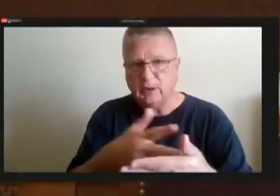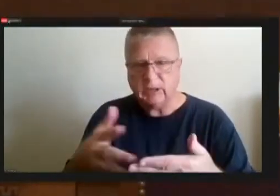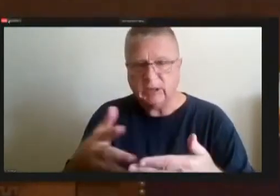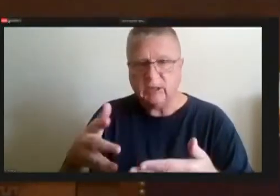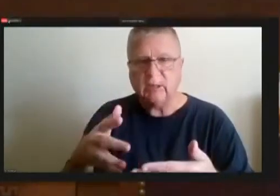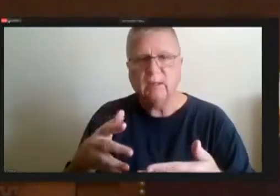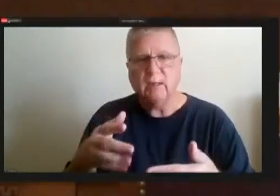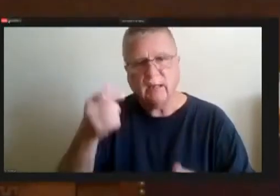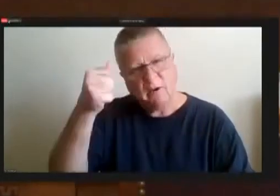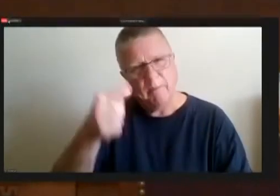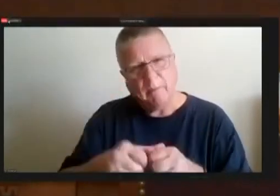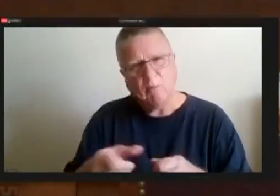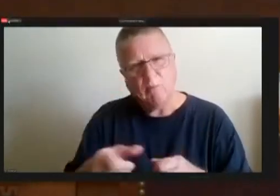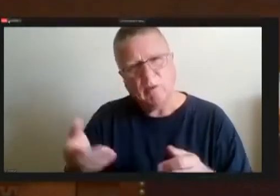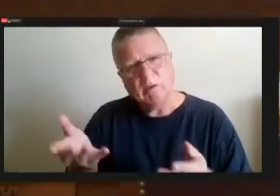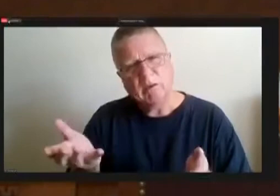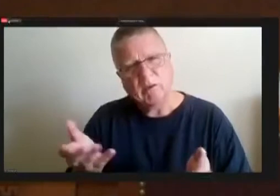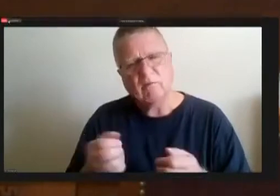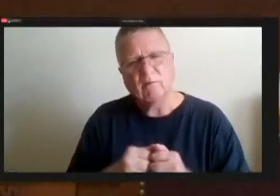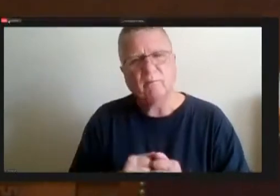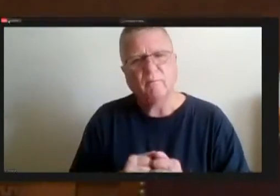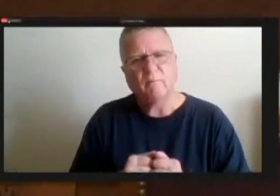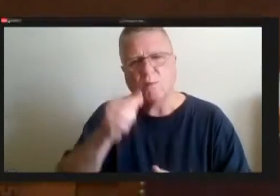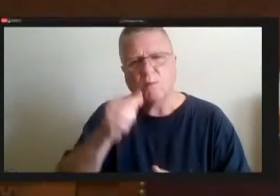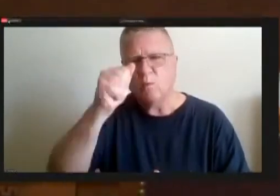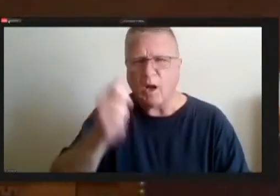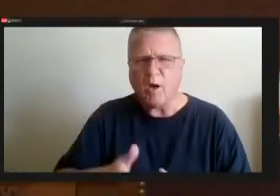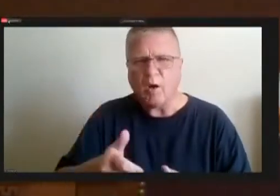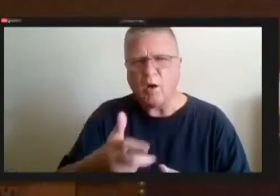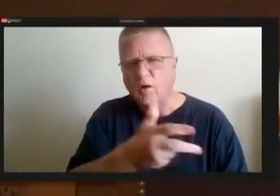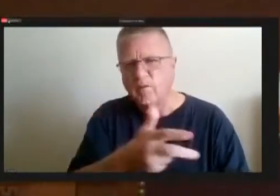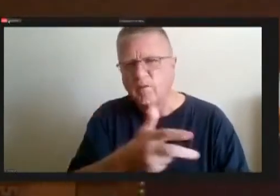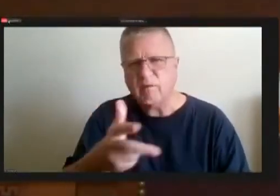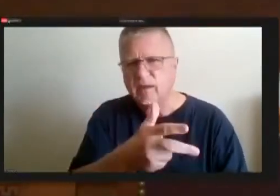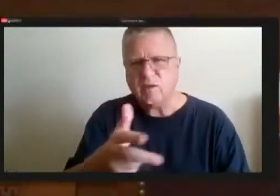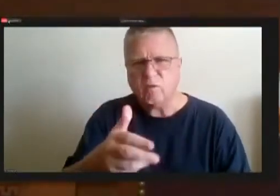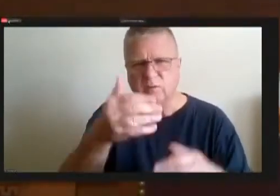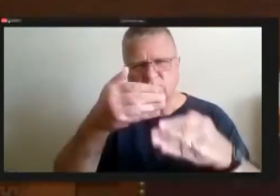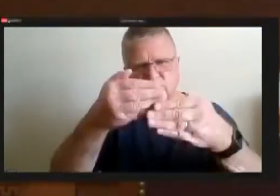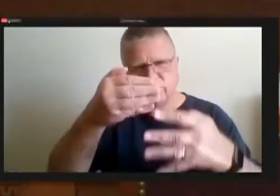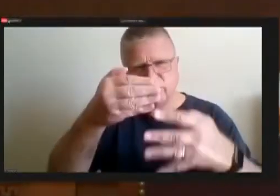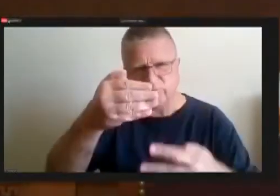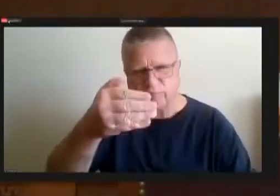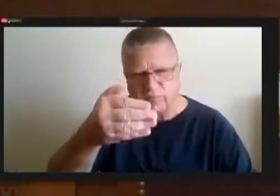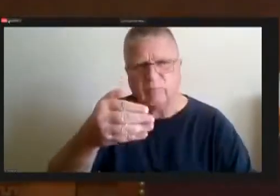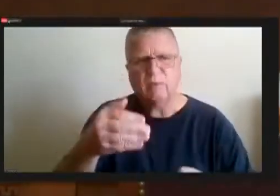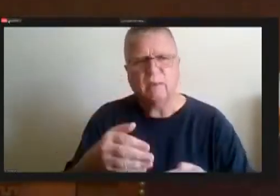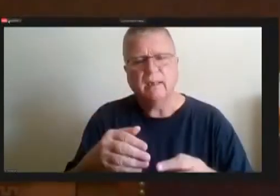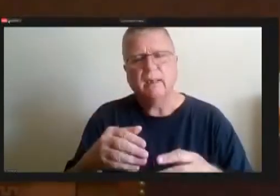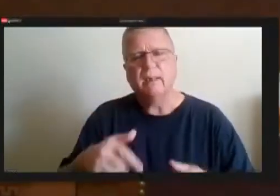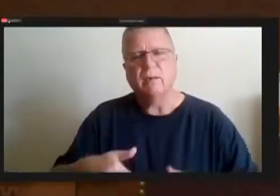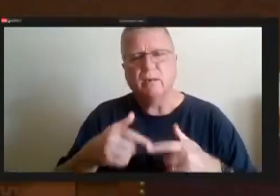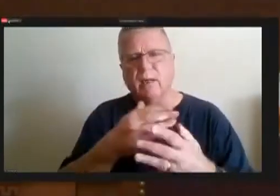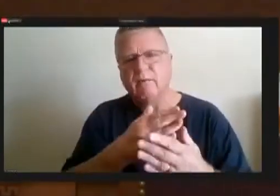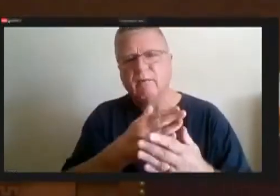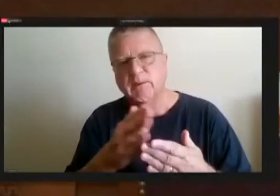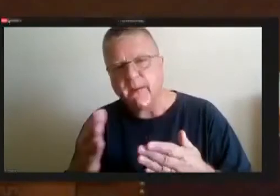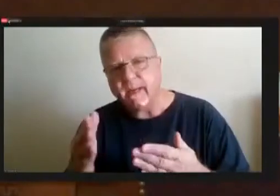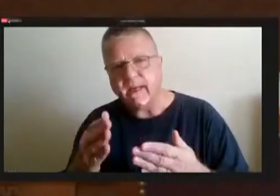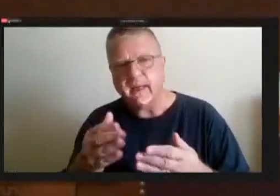a spreadsheet with all the vehicles kind of land up, and they're living their life And what comes first and what comes second.